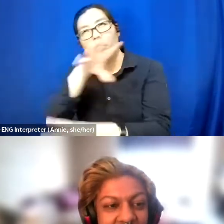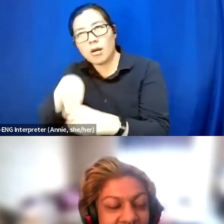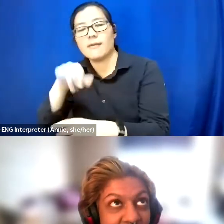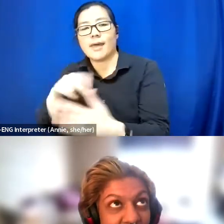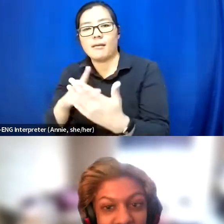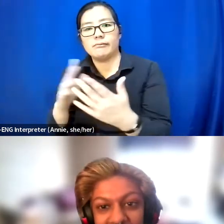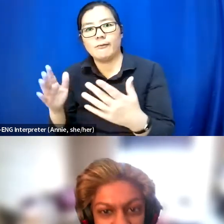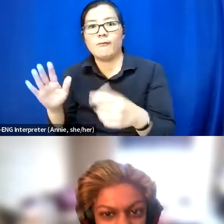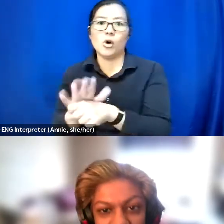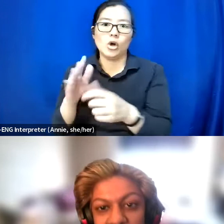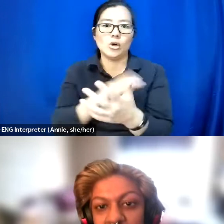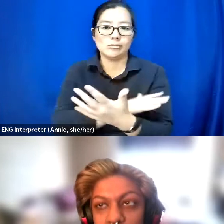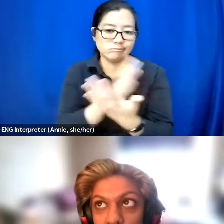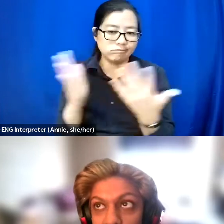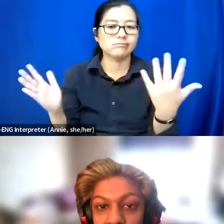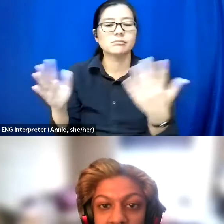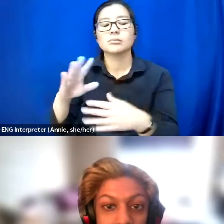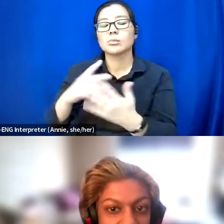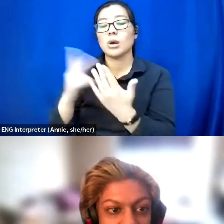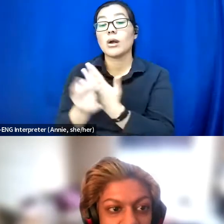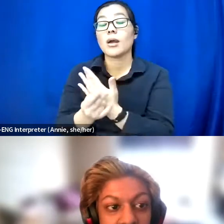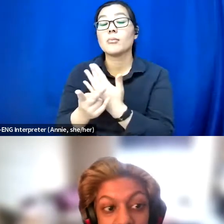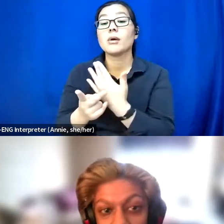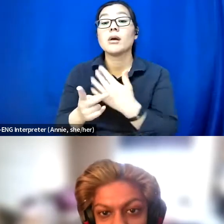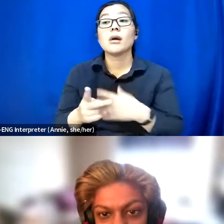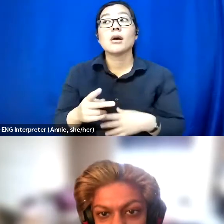It's, as I mentioned, both in-person and online,